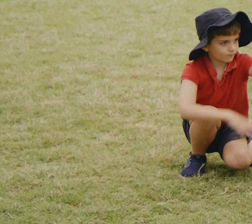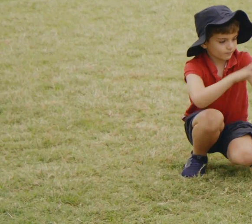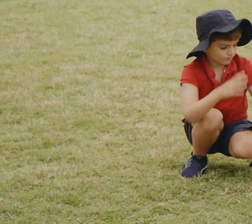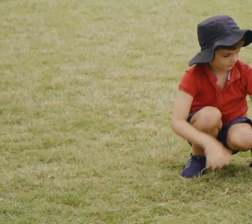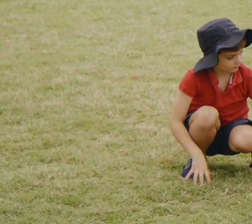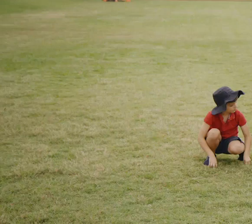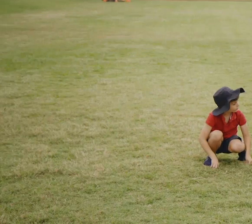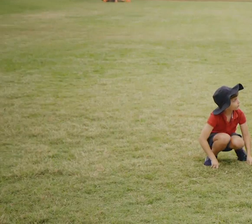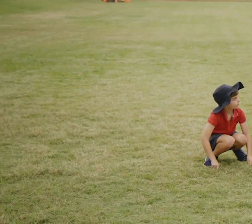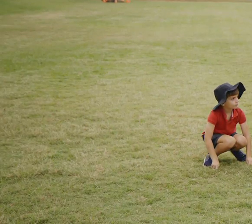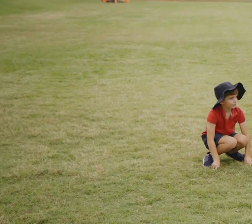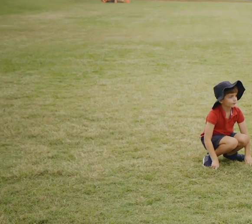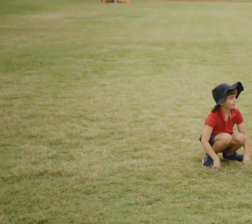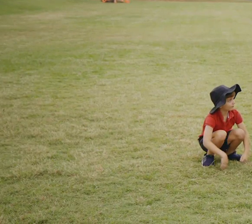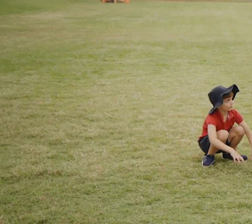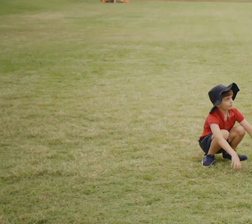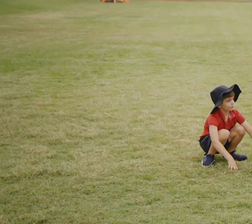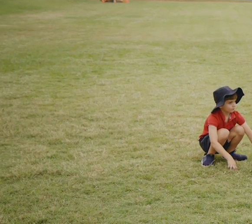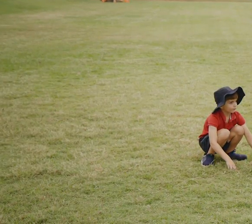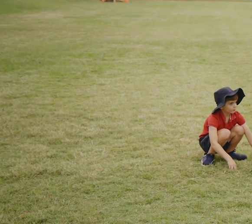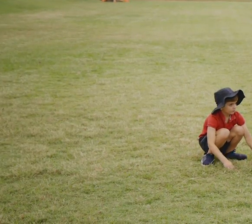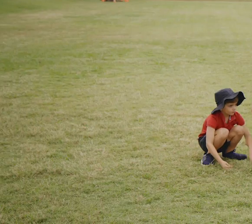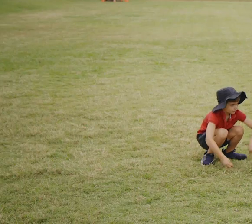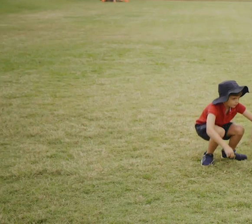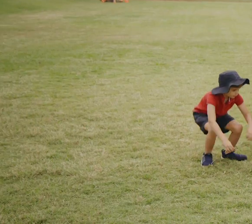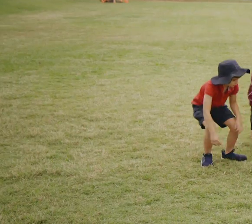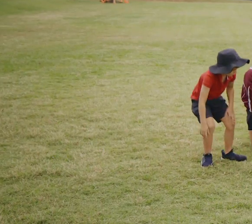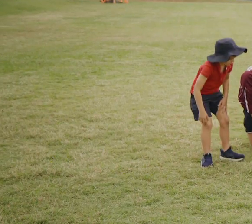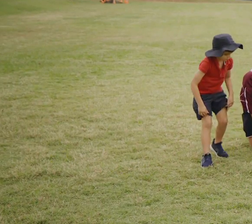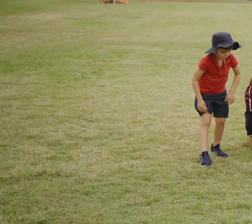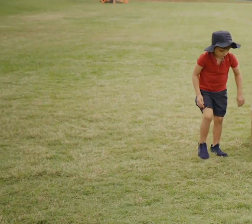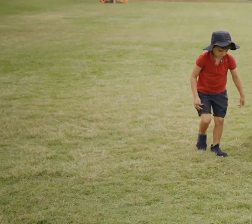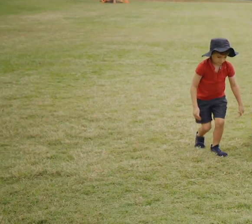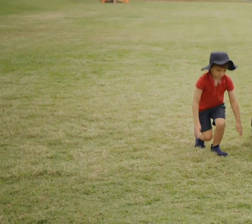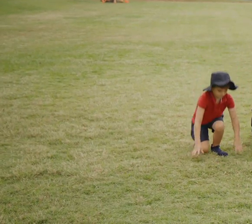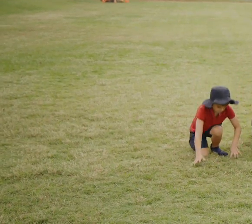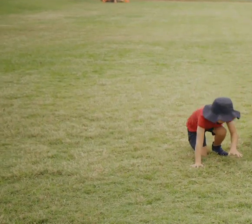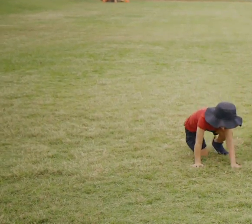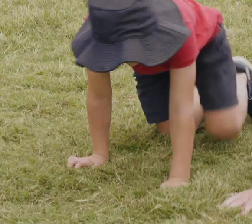Last thing we’re going to do is, vacuum out the back of the car. We’re going to go down on our knees and our hands like this - that’s it.